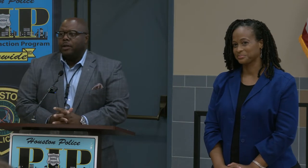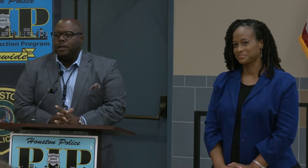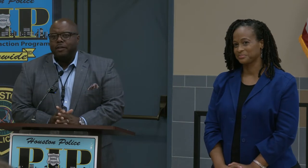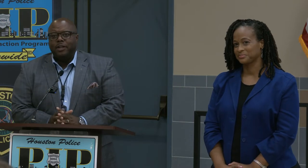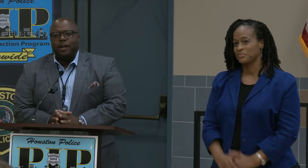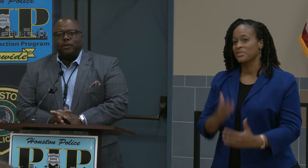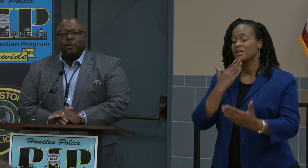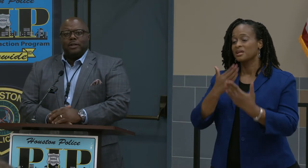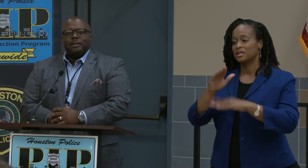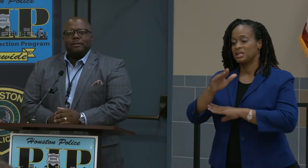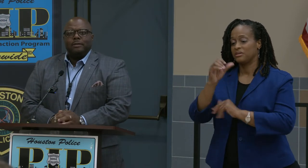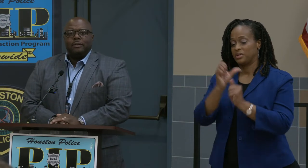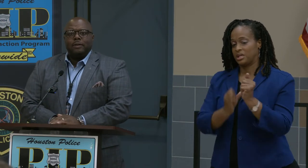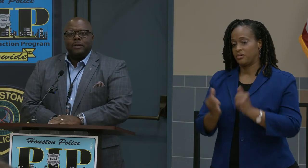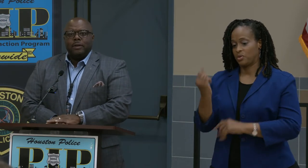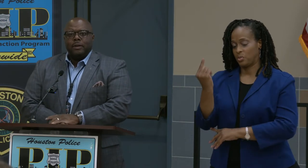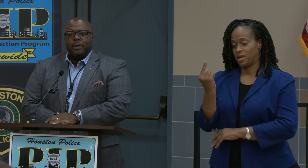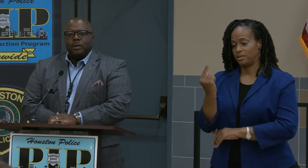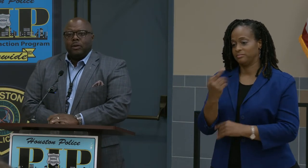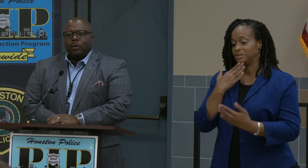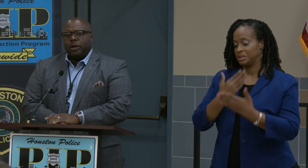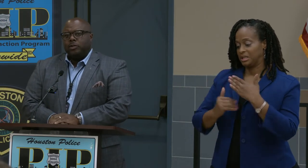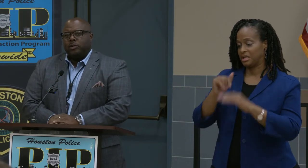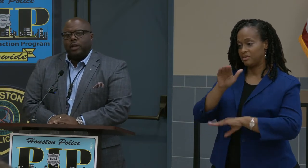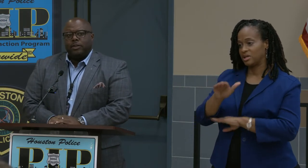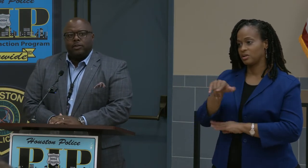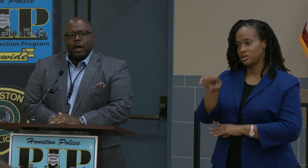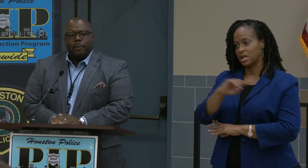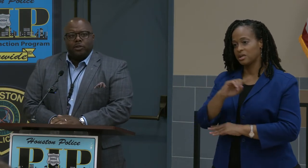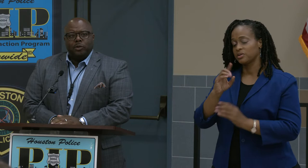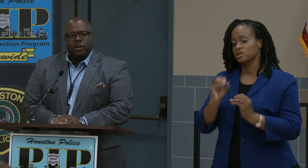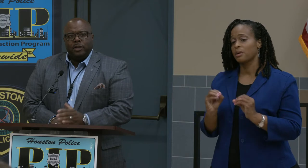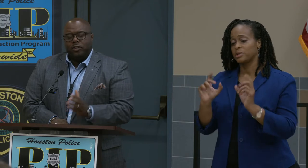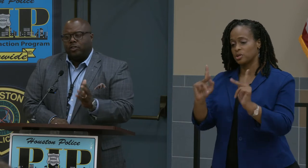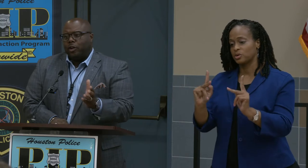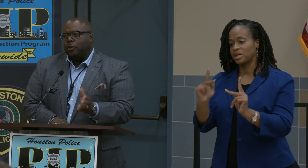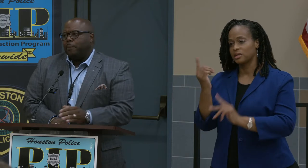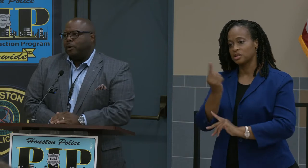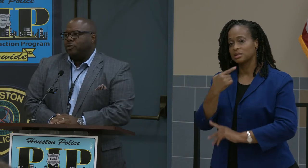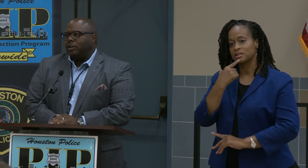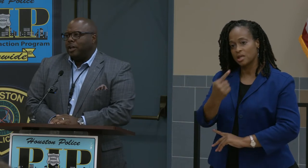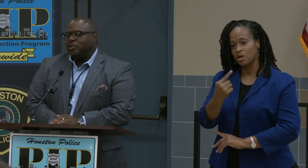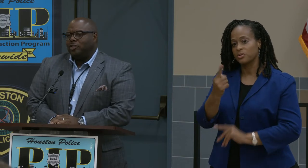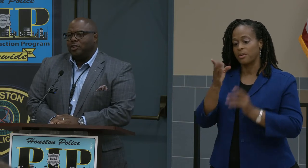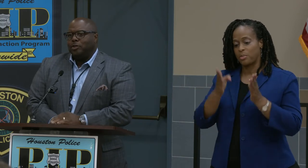good evening, everyone. Why don't you take this opportunity and just tell the person next to you,